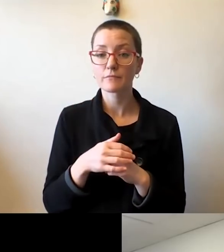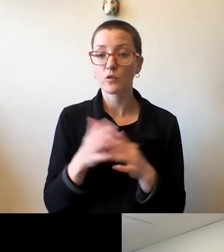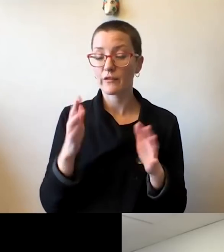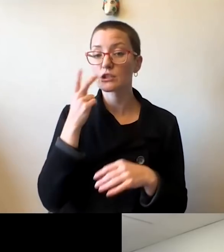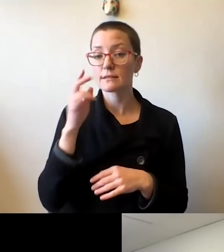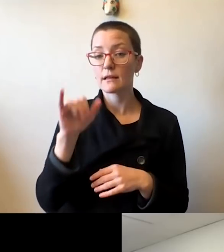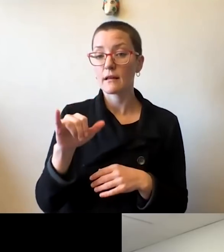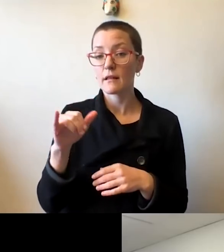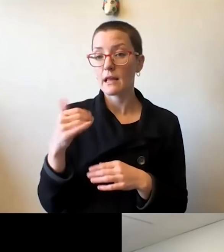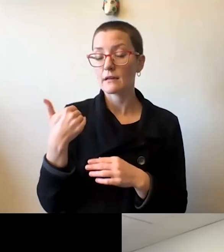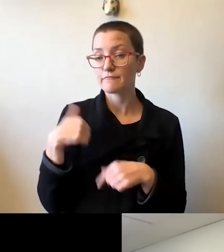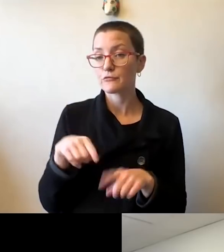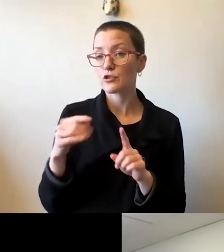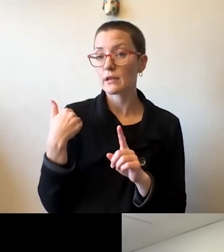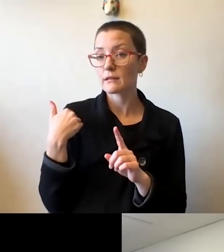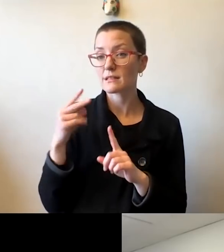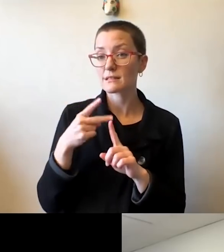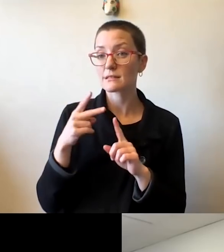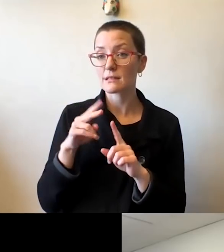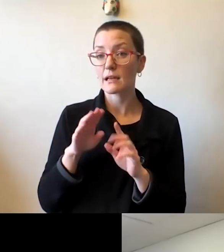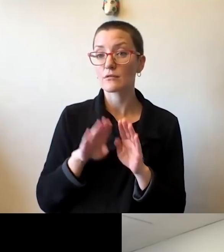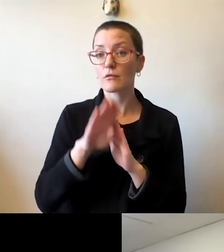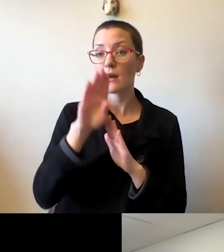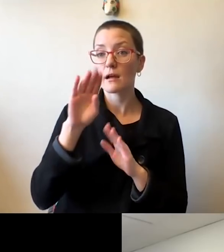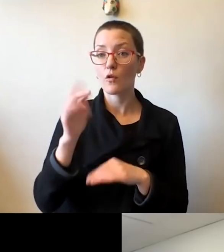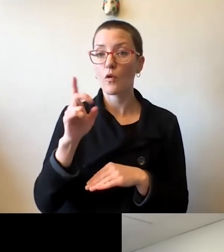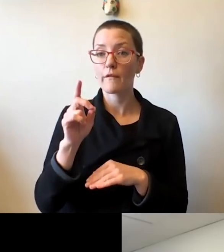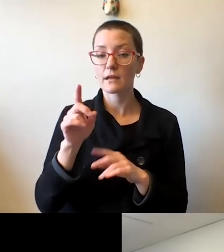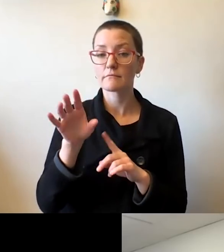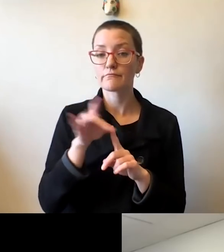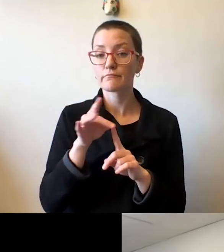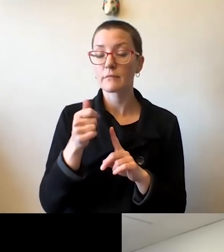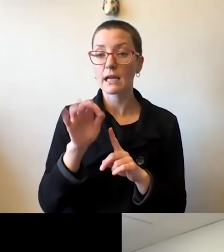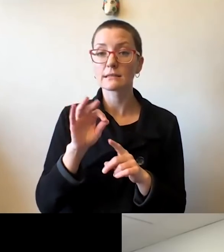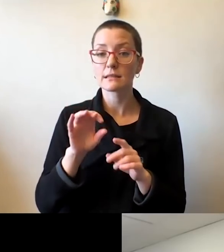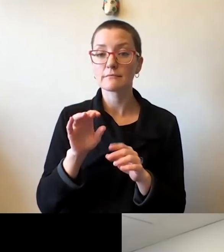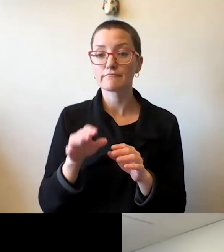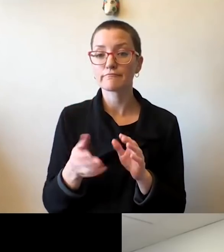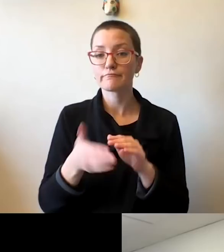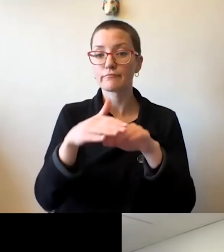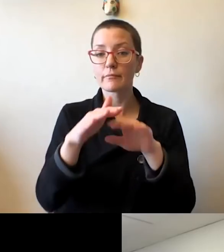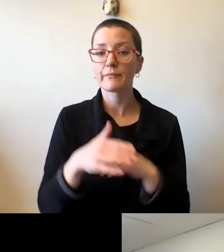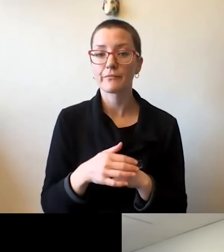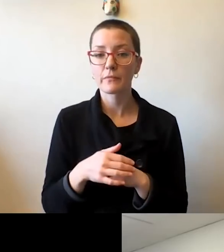And you know all of these considerations as you, as you mentioned, Chancellor, we have been talking with other provosts, not only the Big 10,